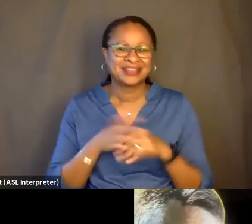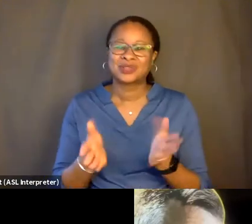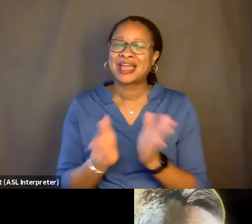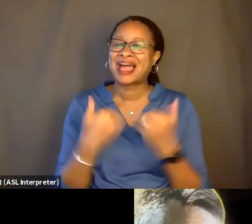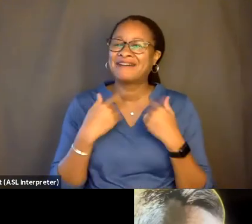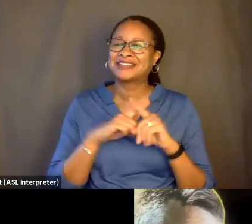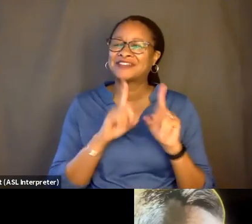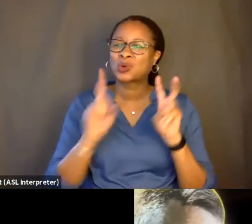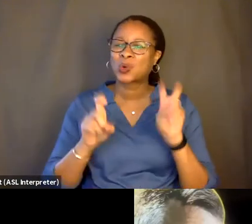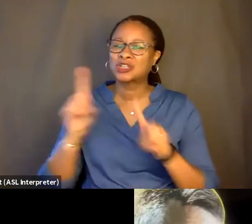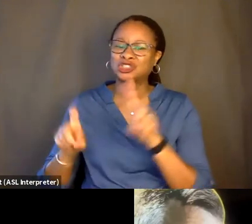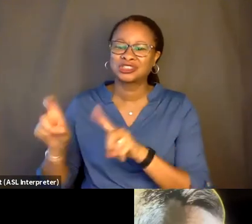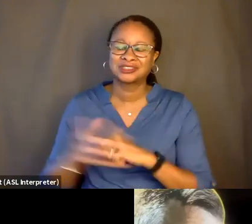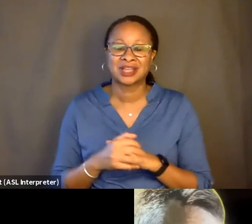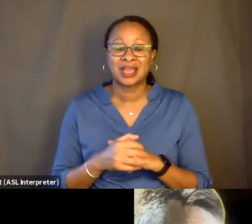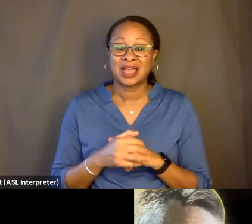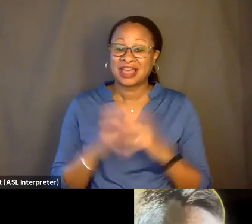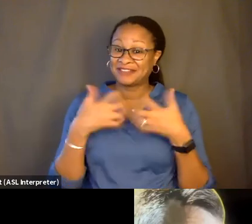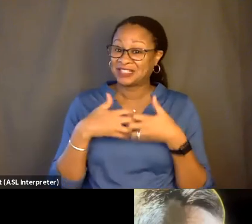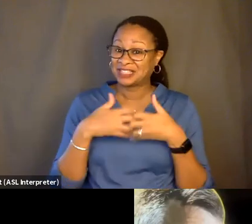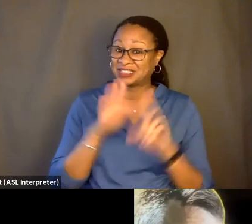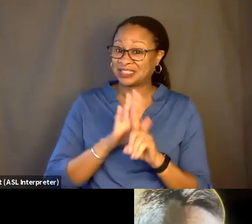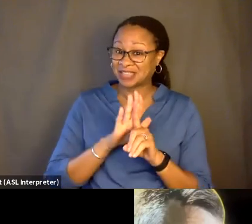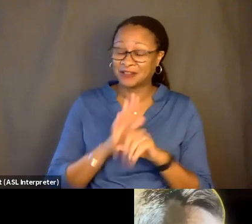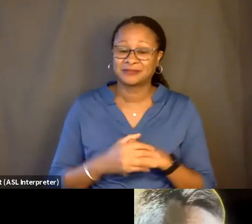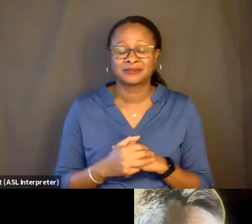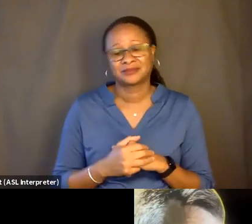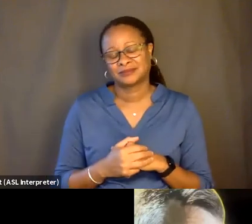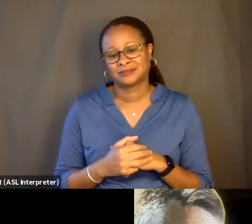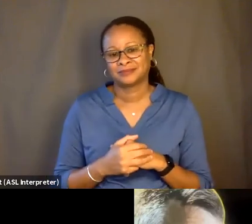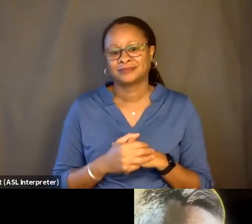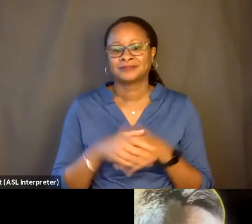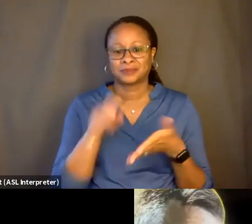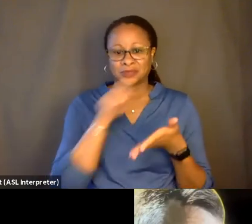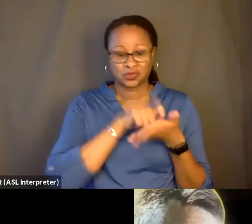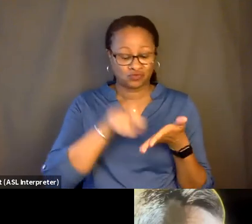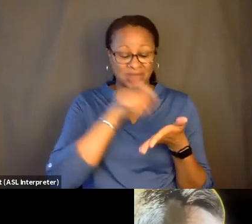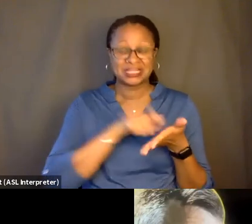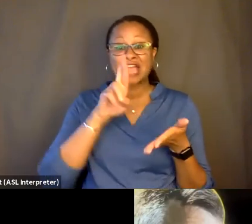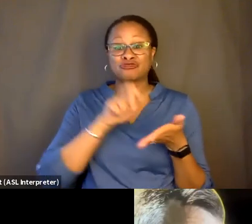So the facility actually writes and rewrites the biography